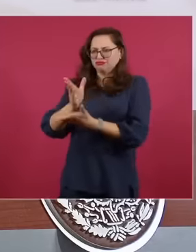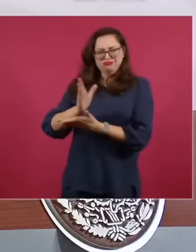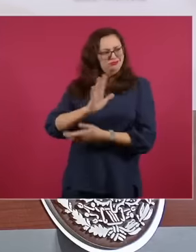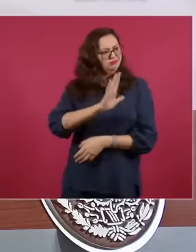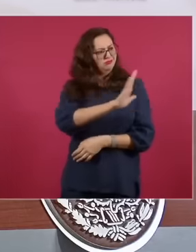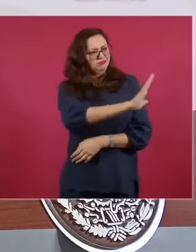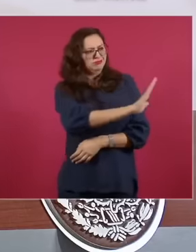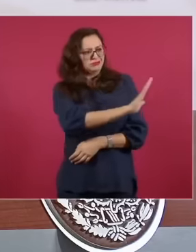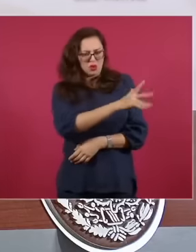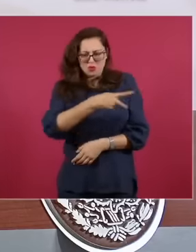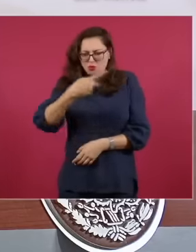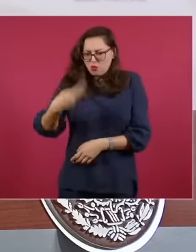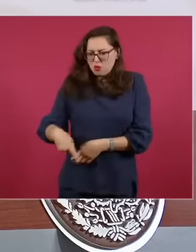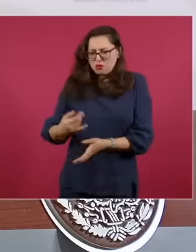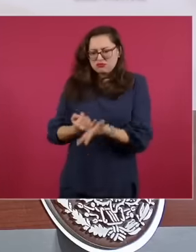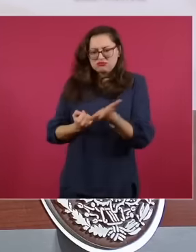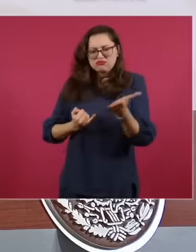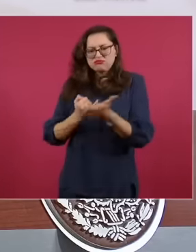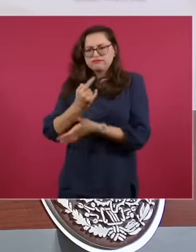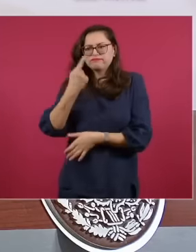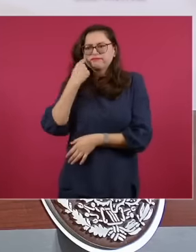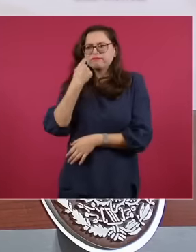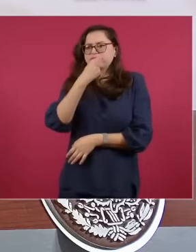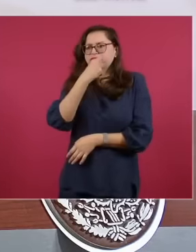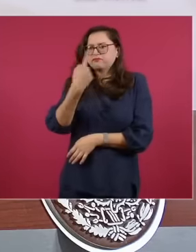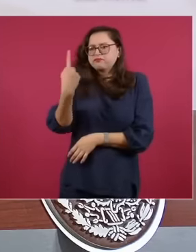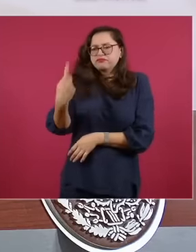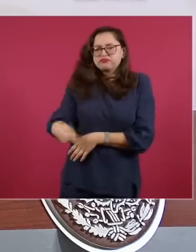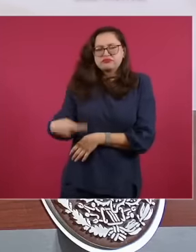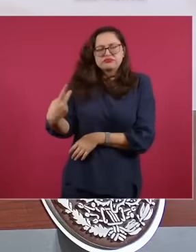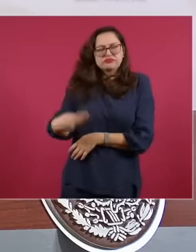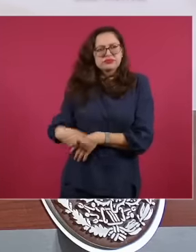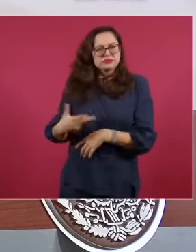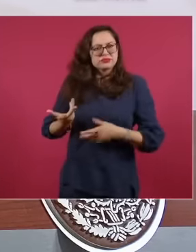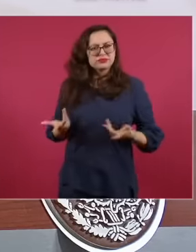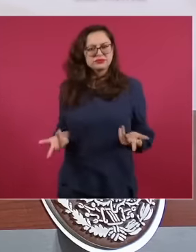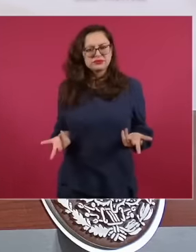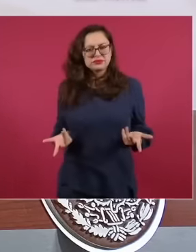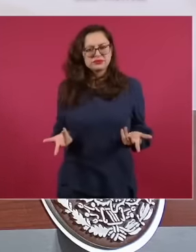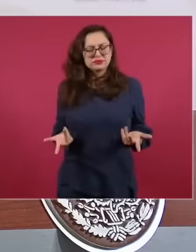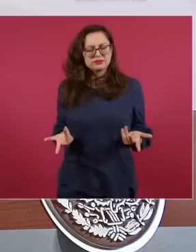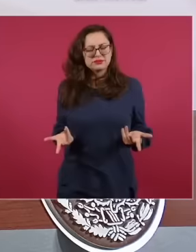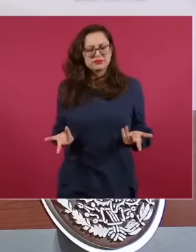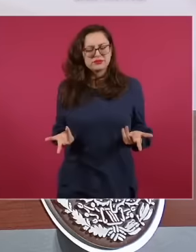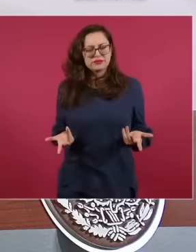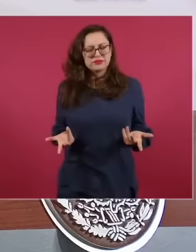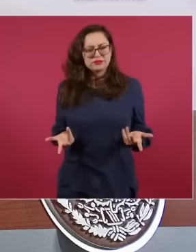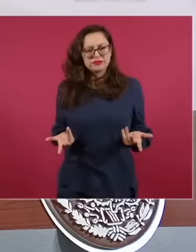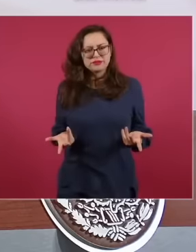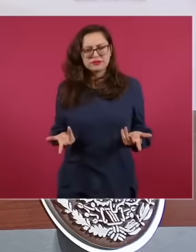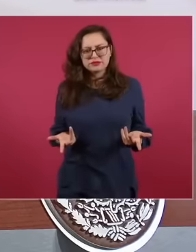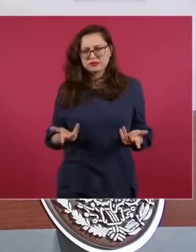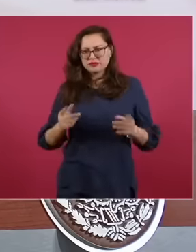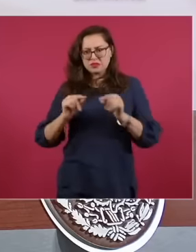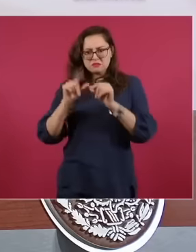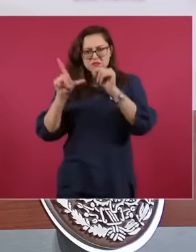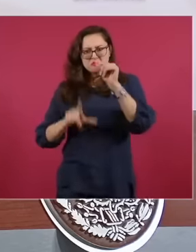people. We are a free independent